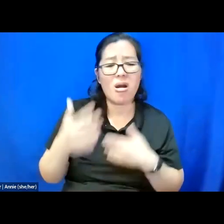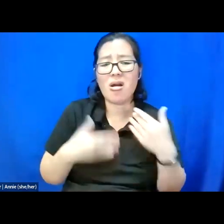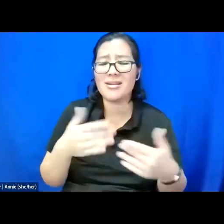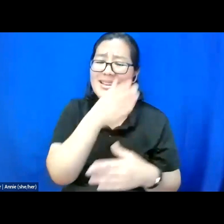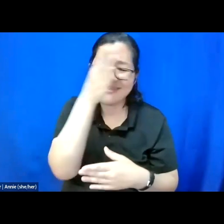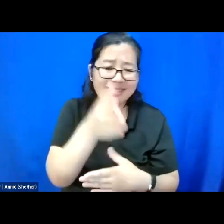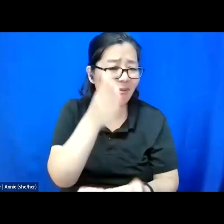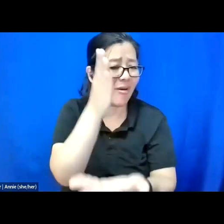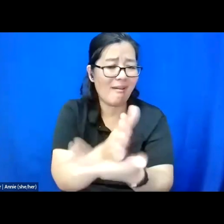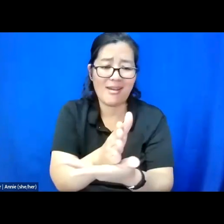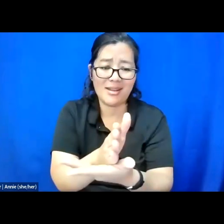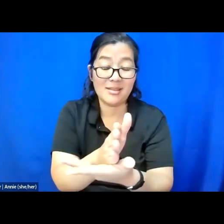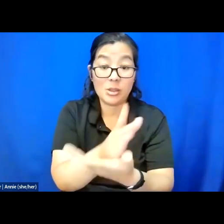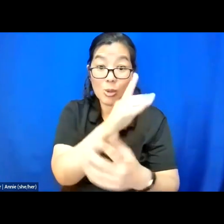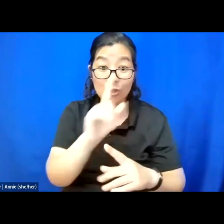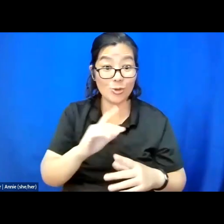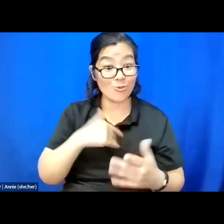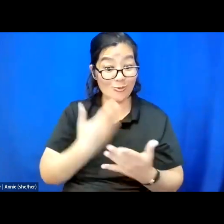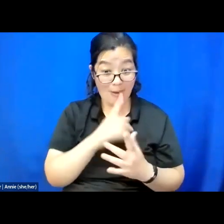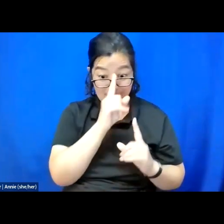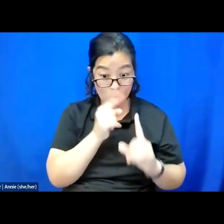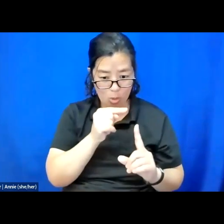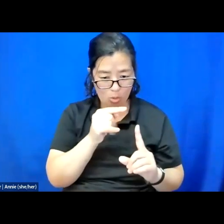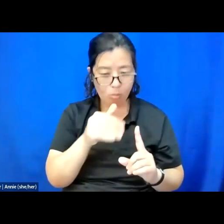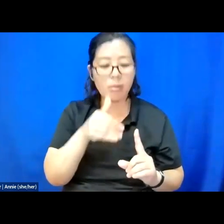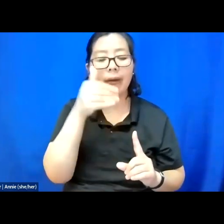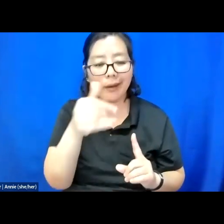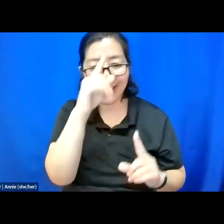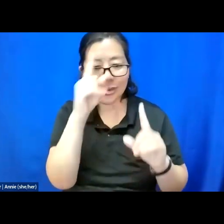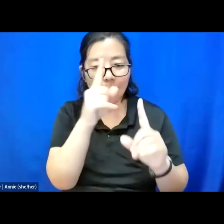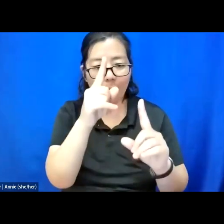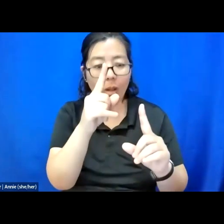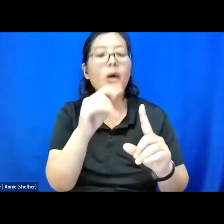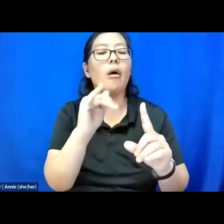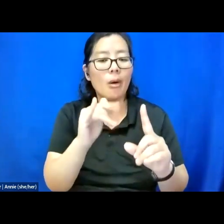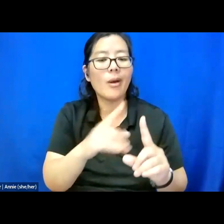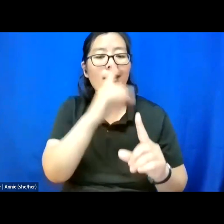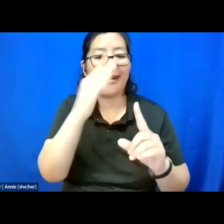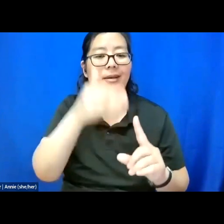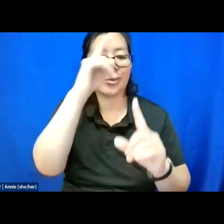Once we reach a goal, there will be another goal. Once we reach a plateau, there is something else to be done.